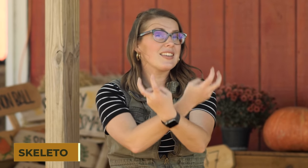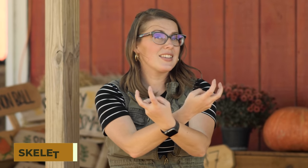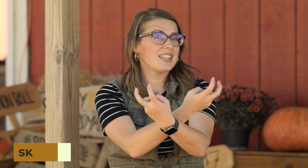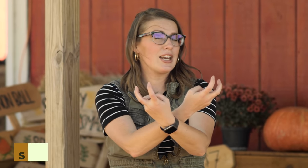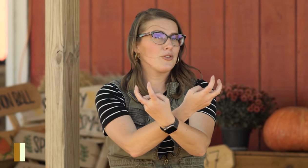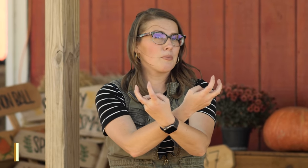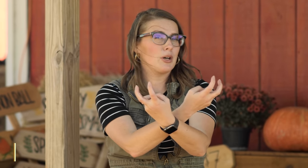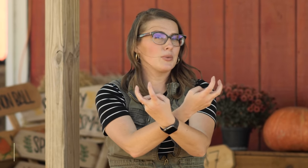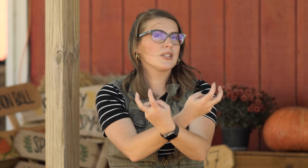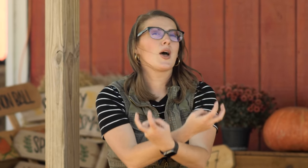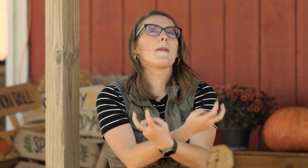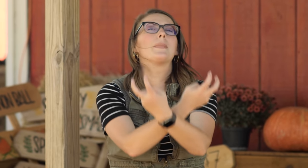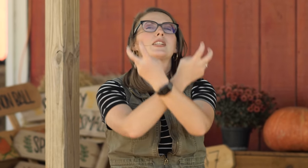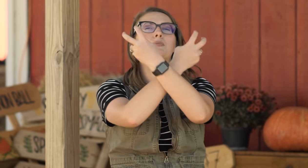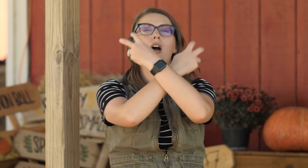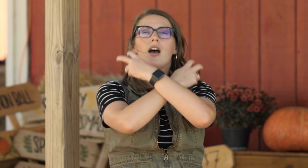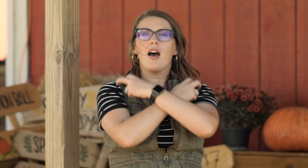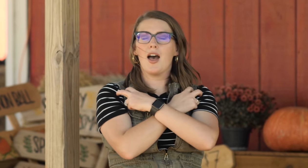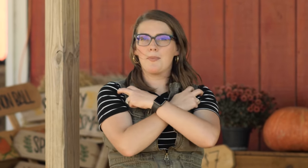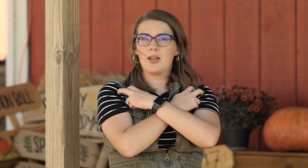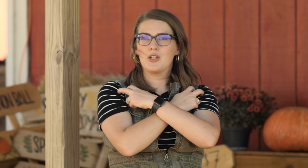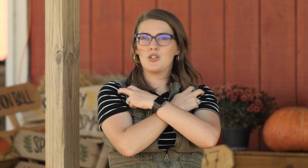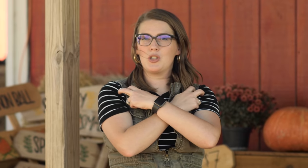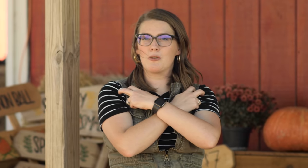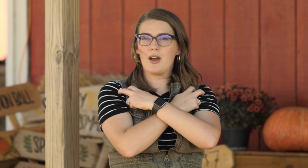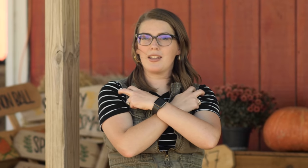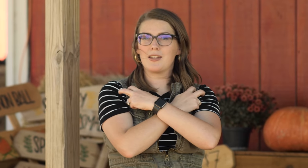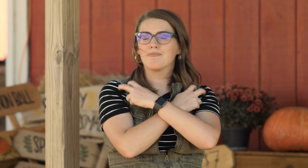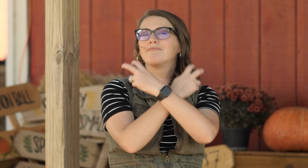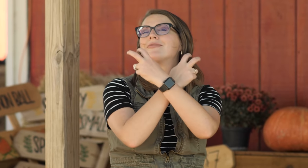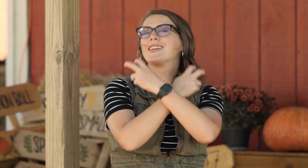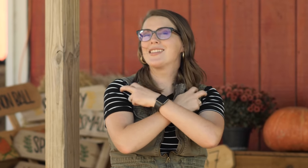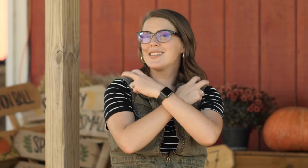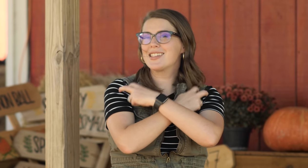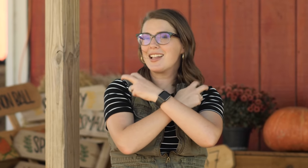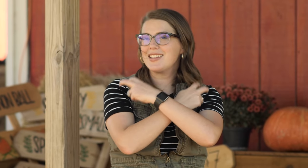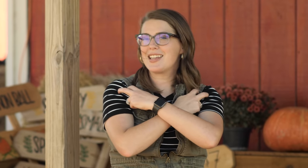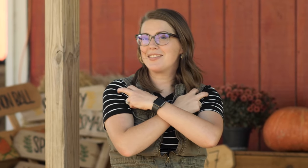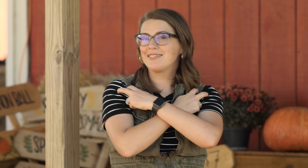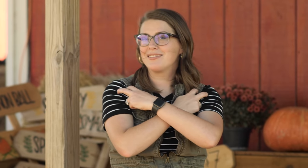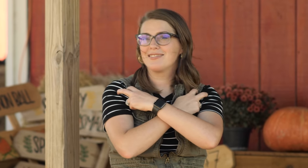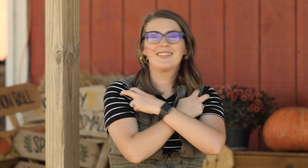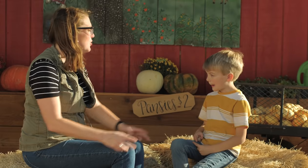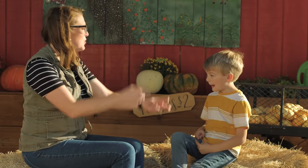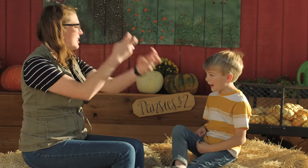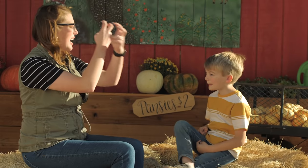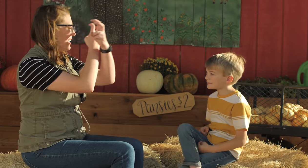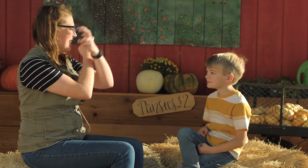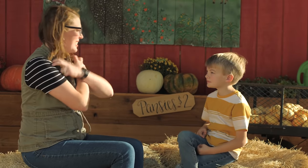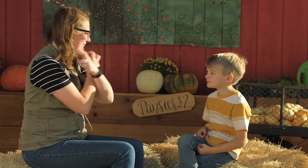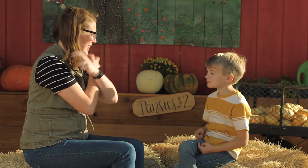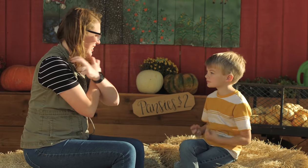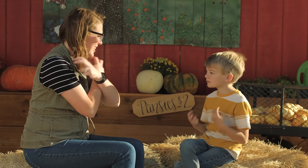the sign for bones but it's brought up to your body 'skeleton'. You do the sign skeleton,